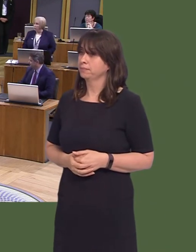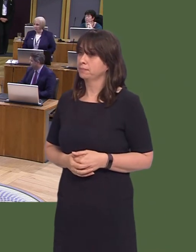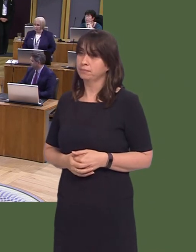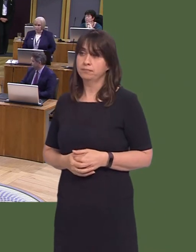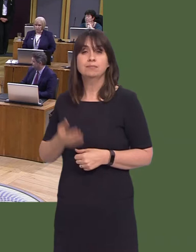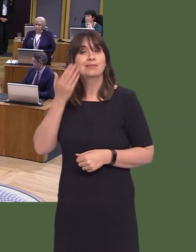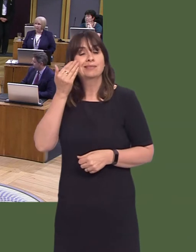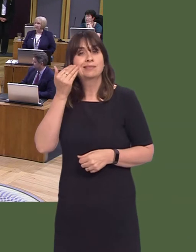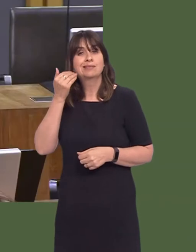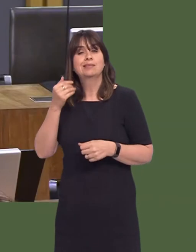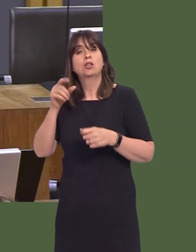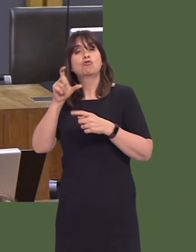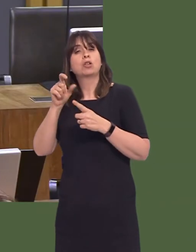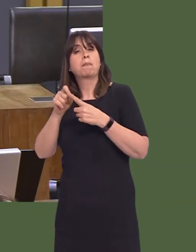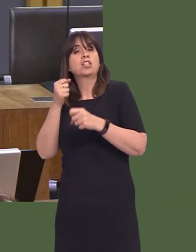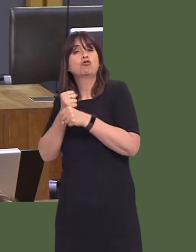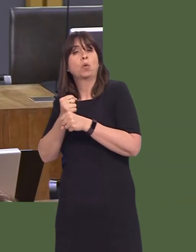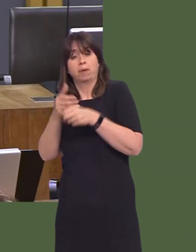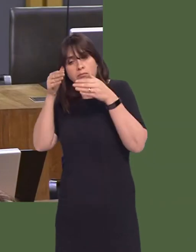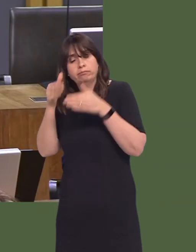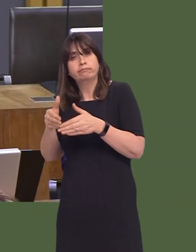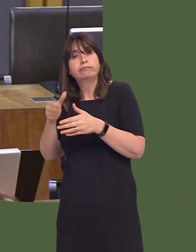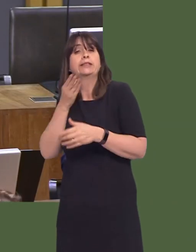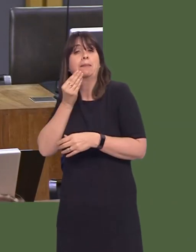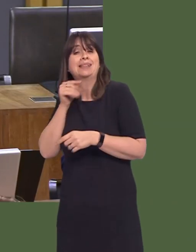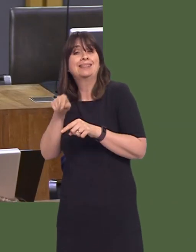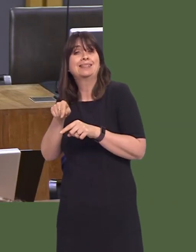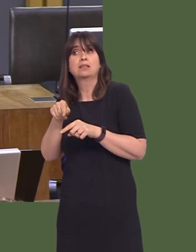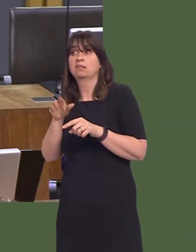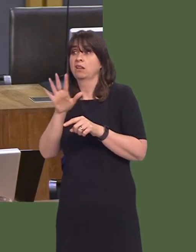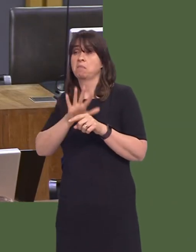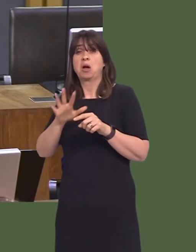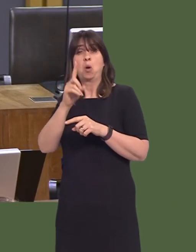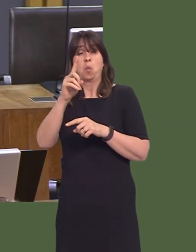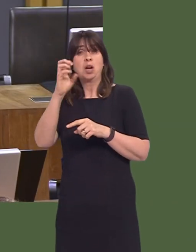cross-party group on diabetes we heard that just about 100 new diabetes nurses are being